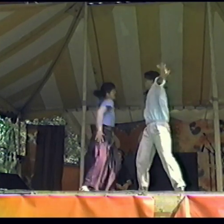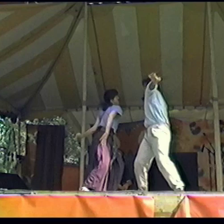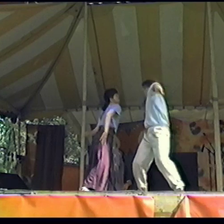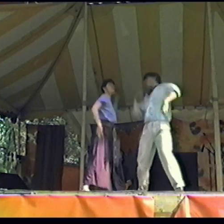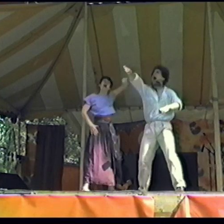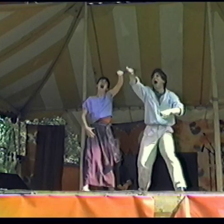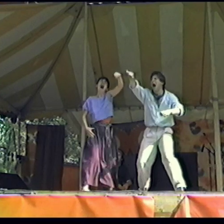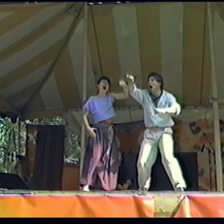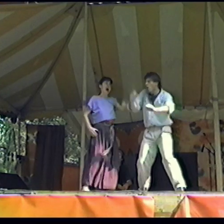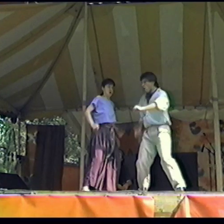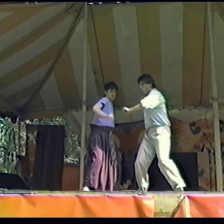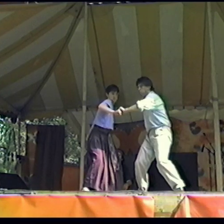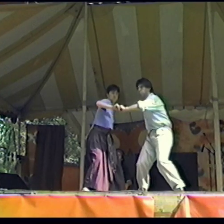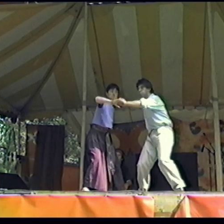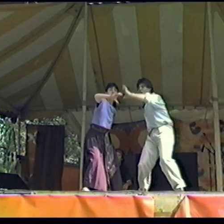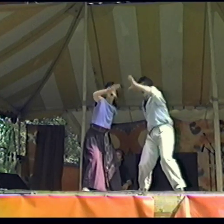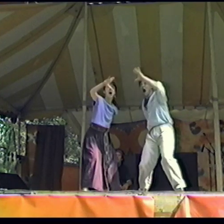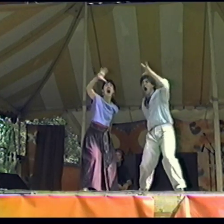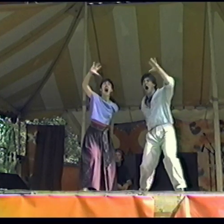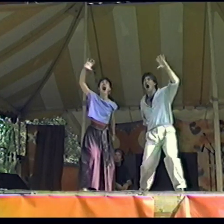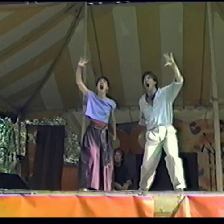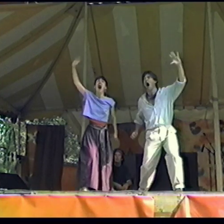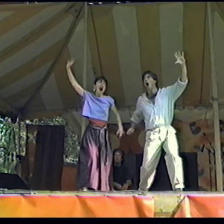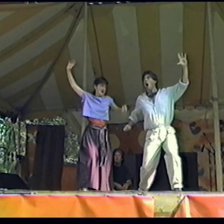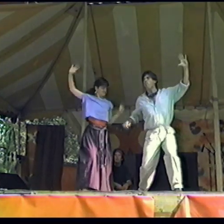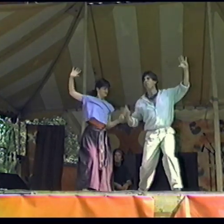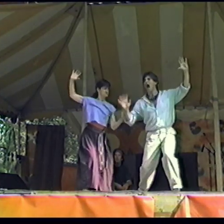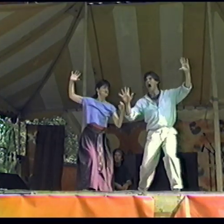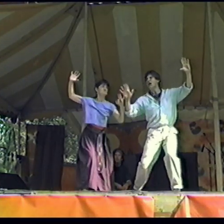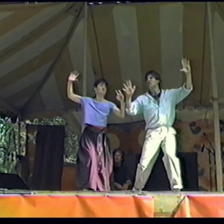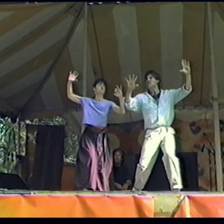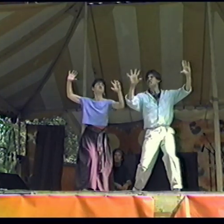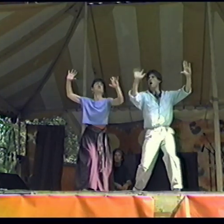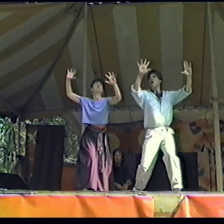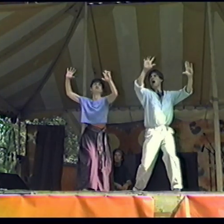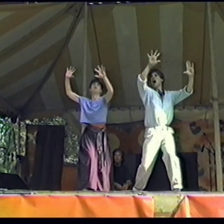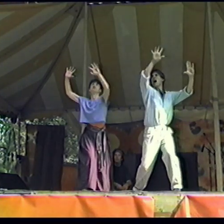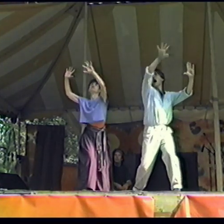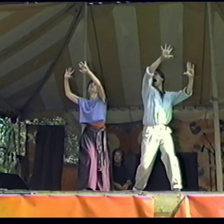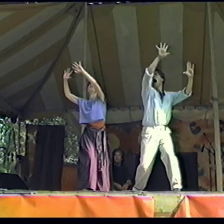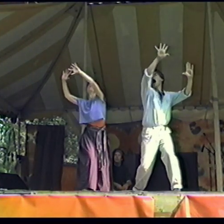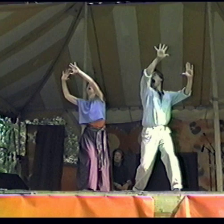Windshield... shattering into a million pieces